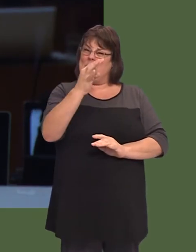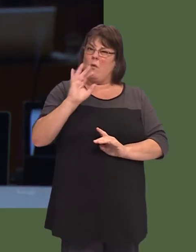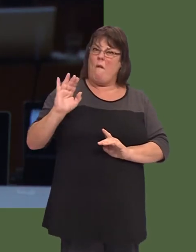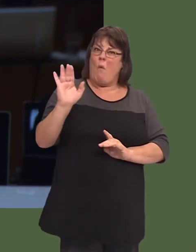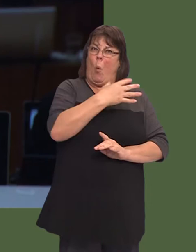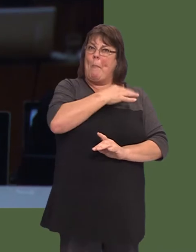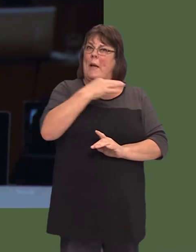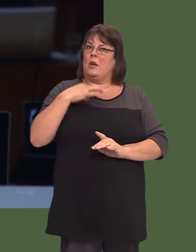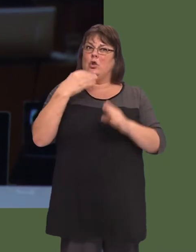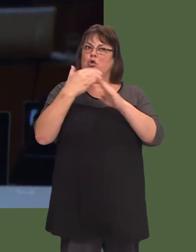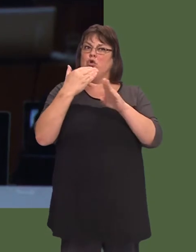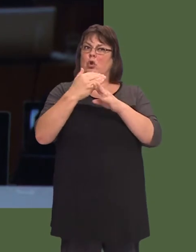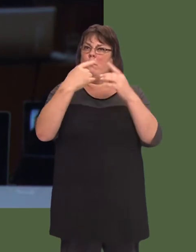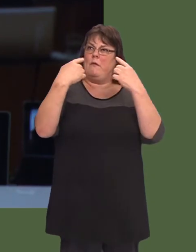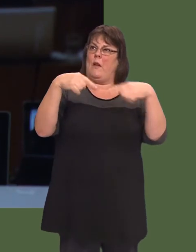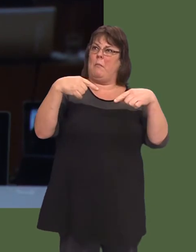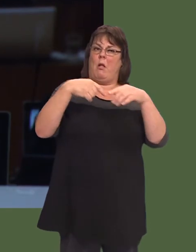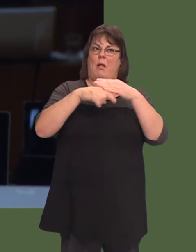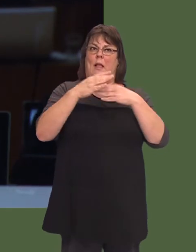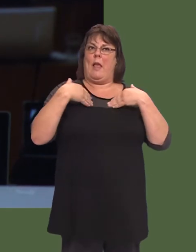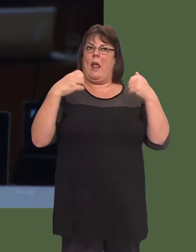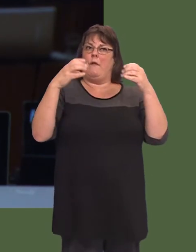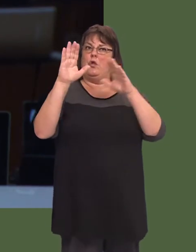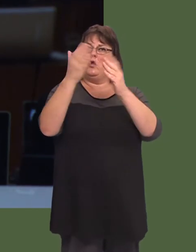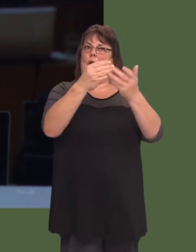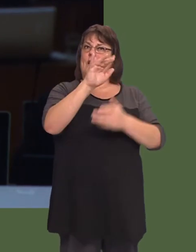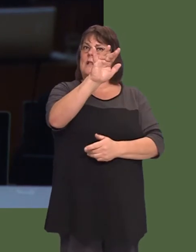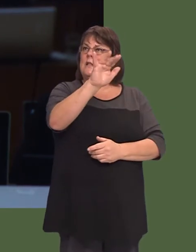iechyd yng Nghymru, ac mi gawsom ni ddadl yn fan hyn wythnos diwethaf wrth drafod yr